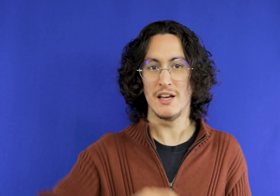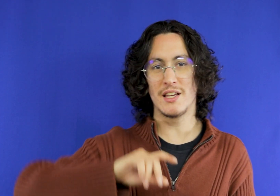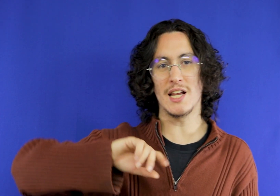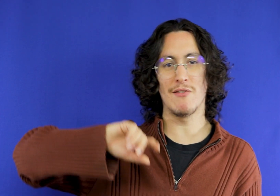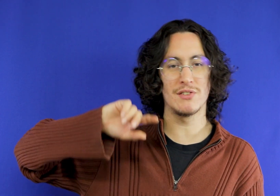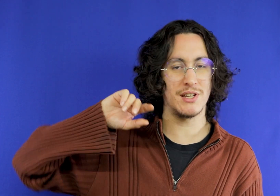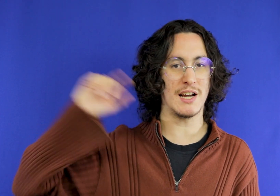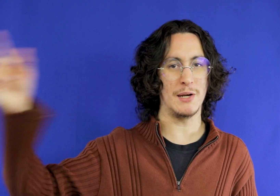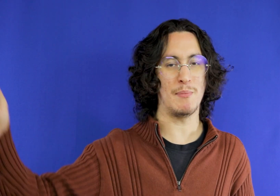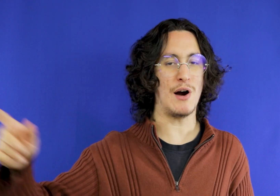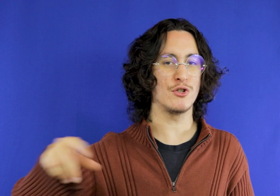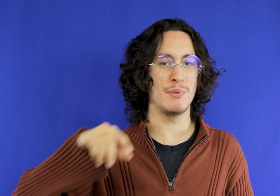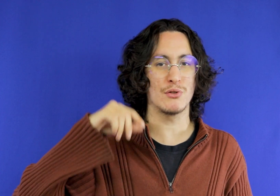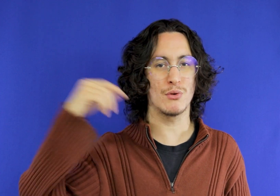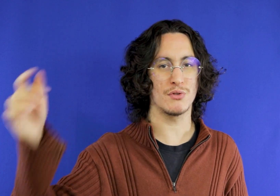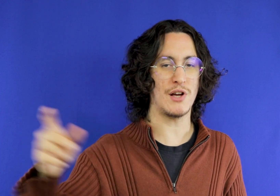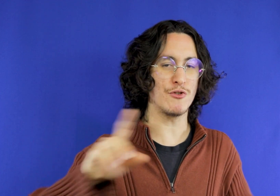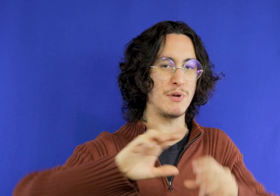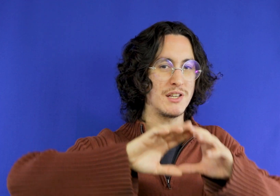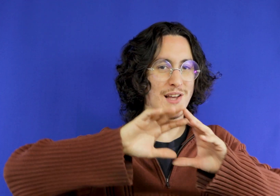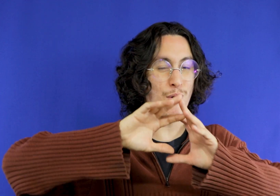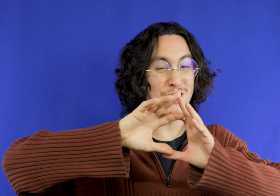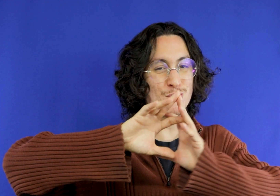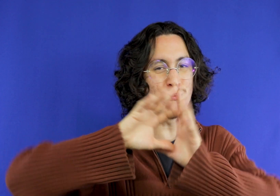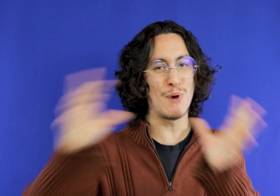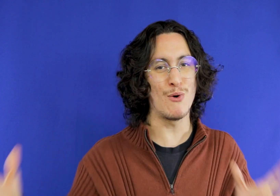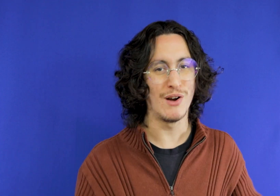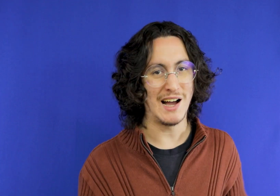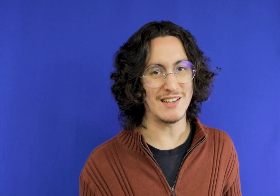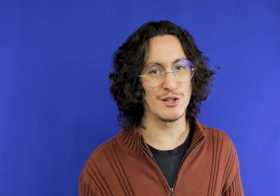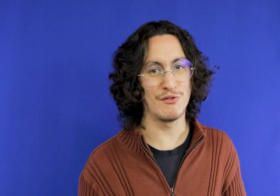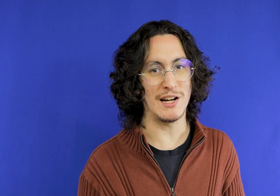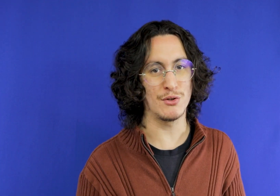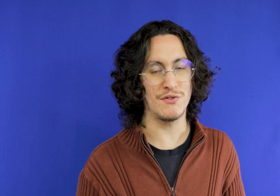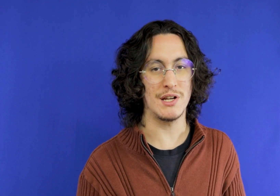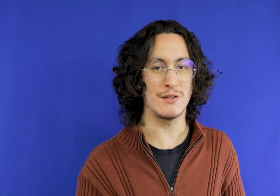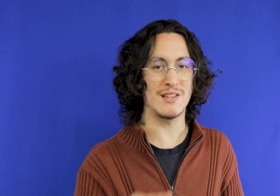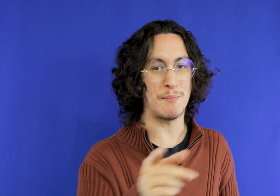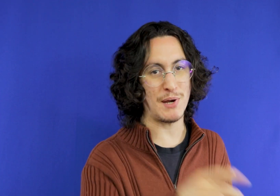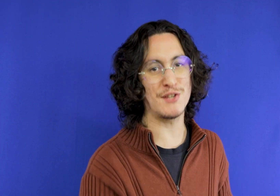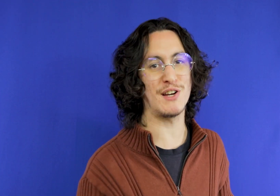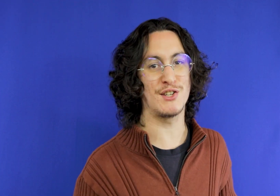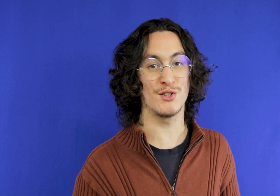that takes you in Garibaldi Bento Gonçalves and doesn't even give you a laugh like that Vale dos Vinhedos it's really